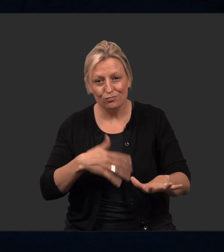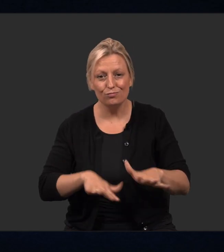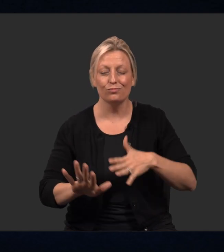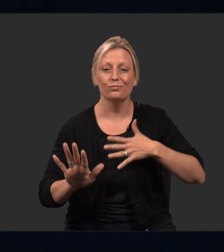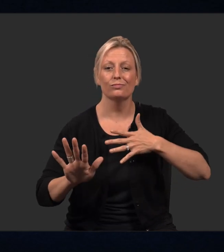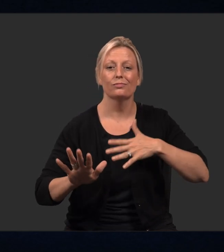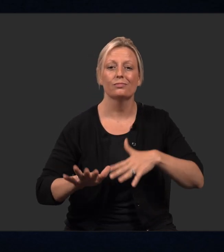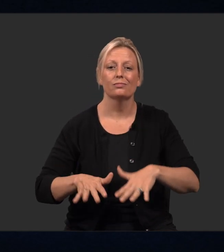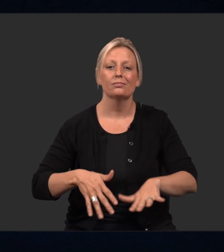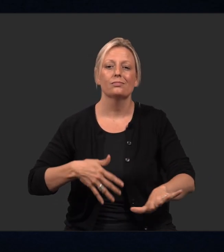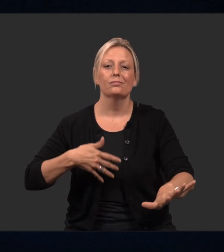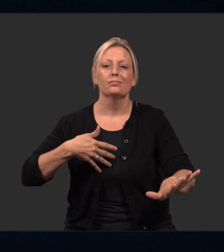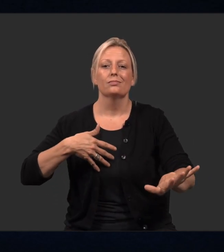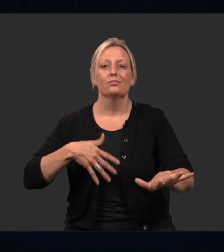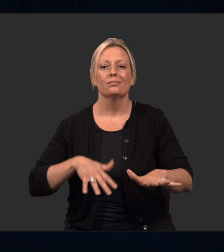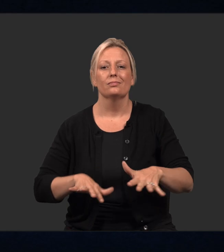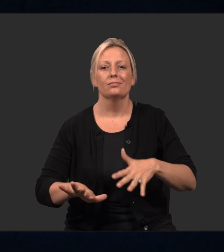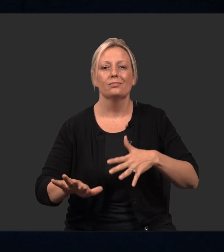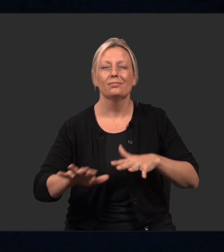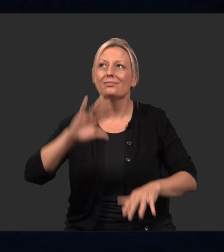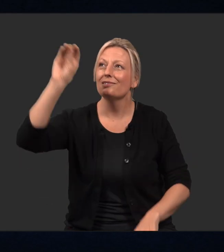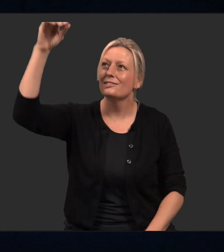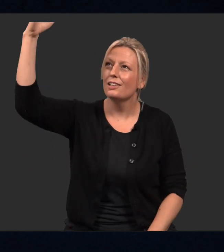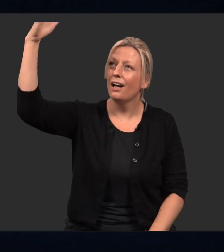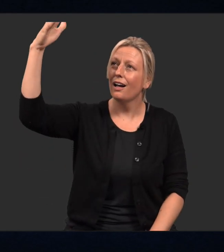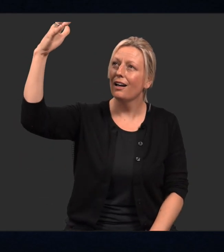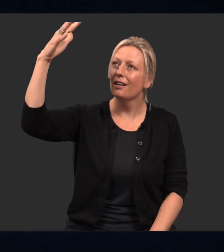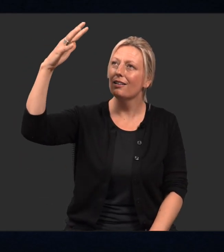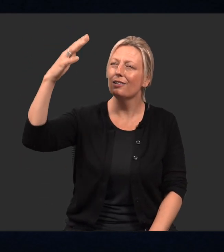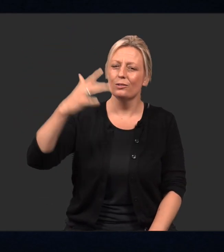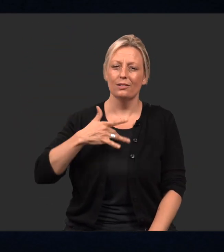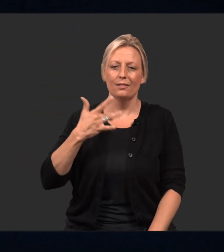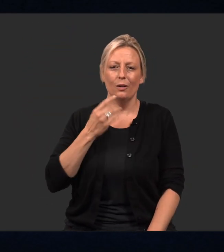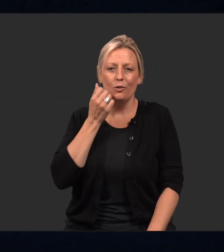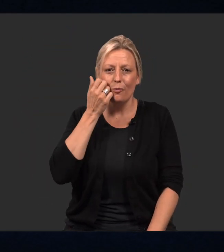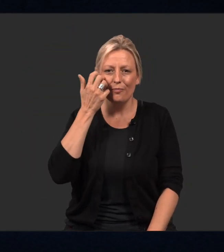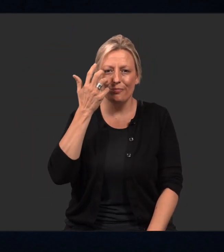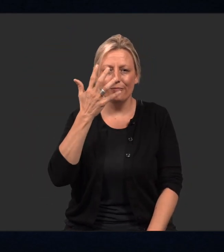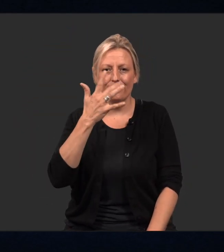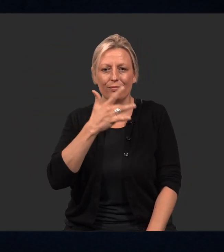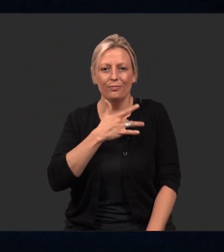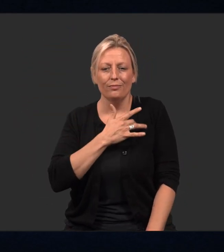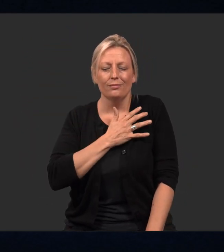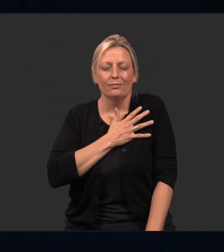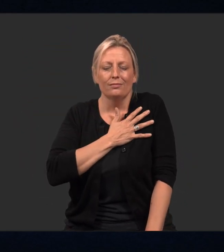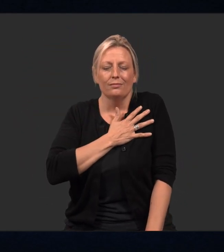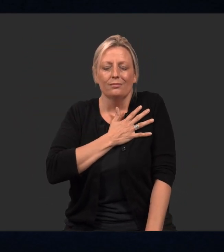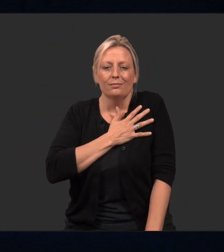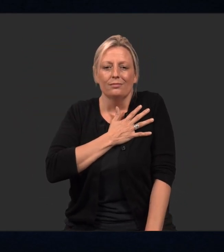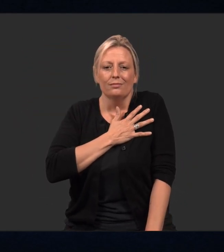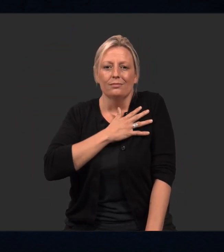Let’s continue walking. Feel the sunlight, allow it to warm your heart.